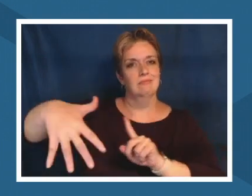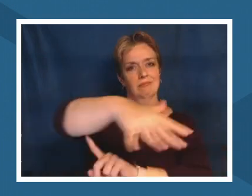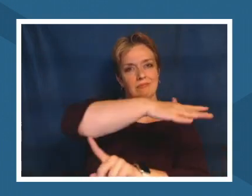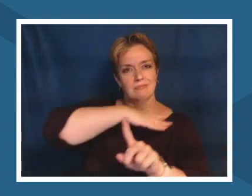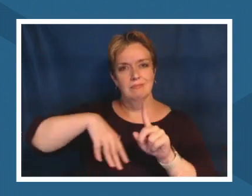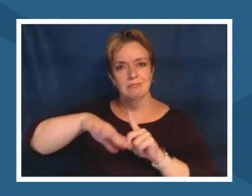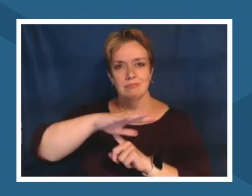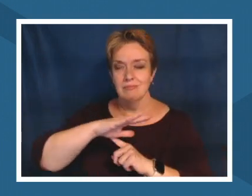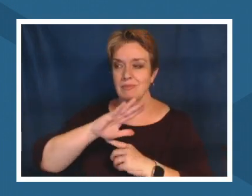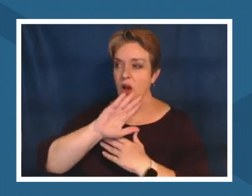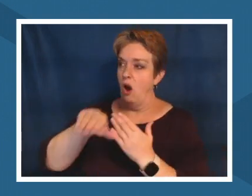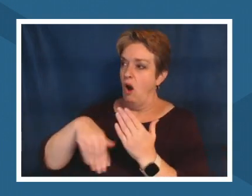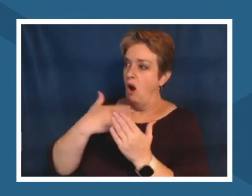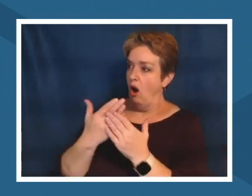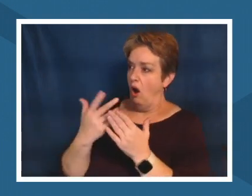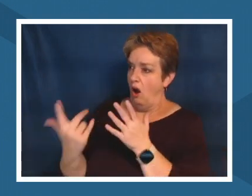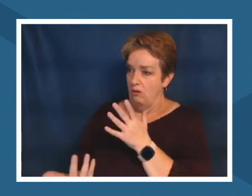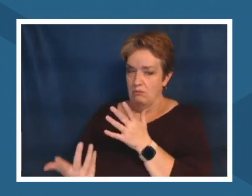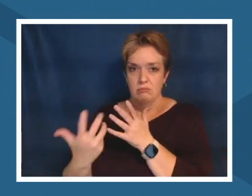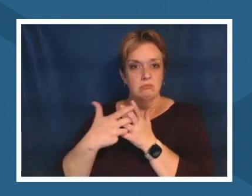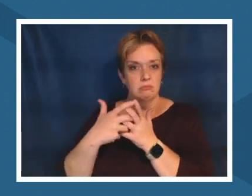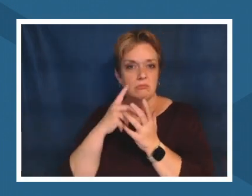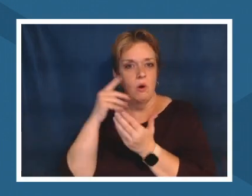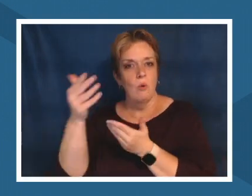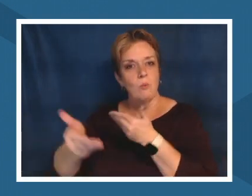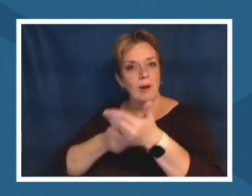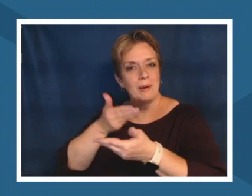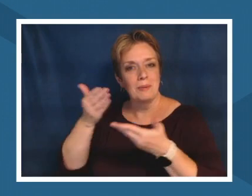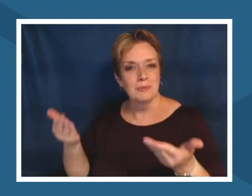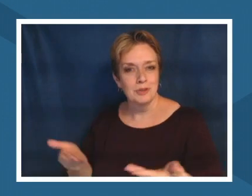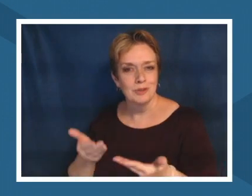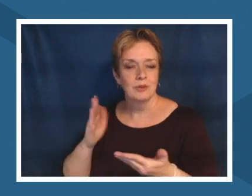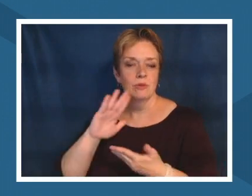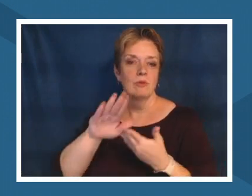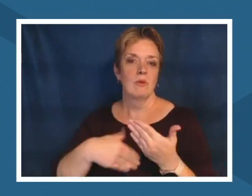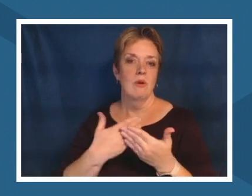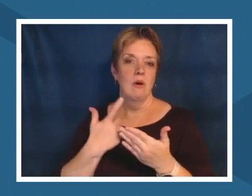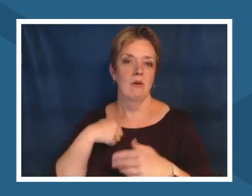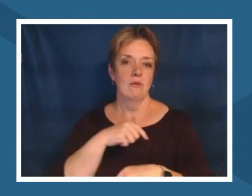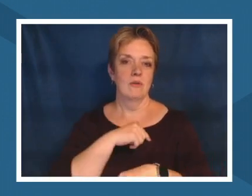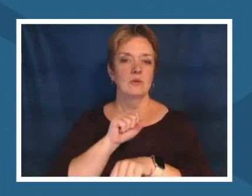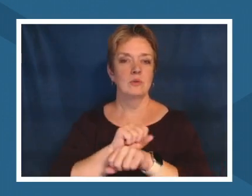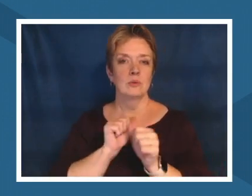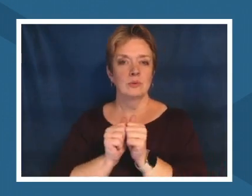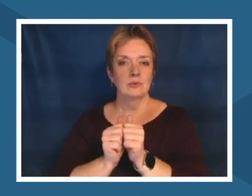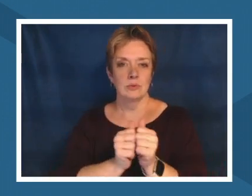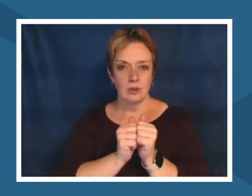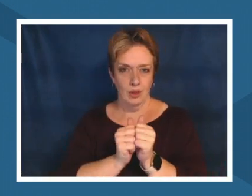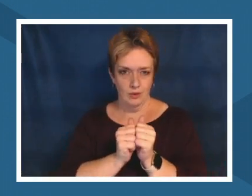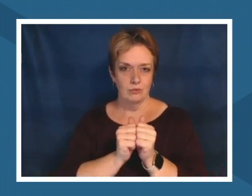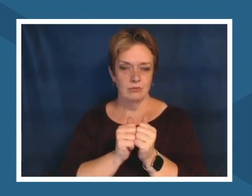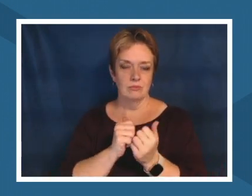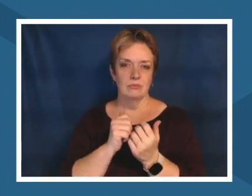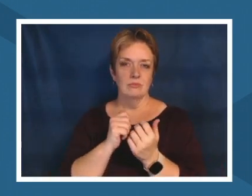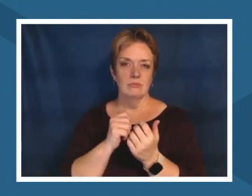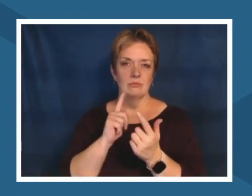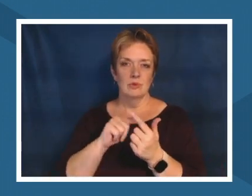it is all of us working together to help protect it and so finding ways to have